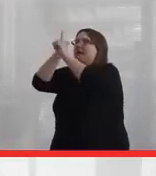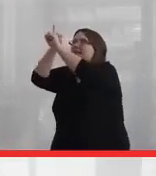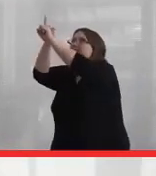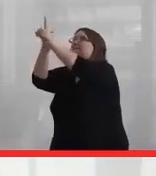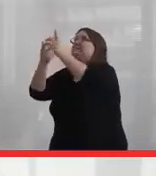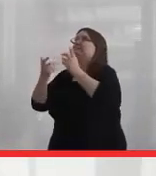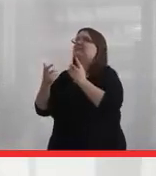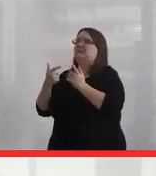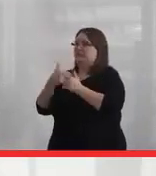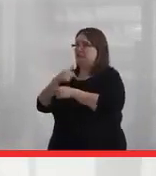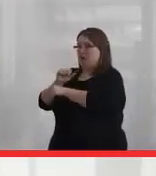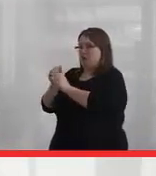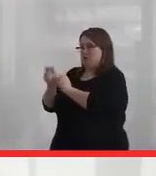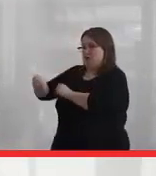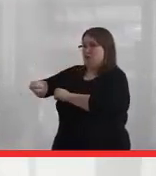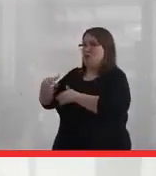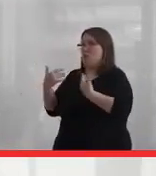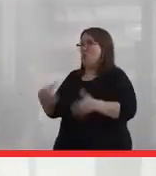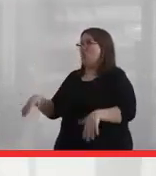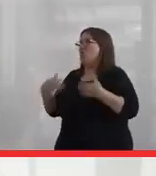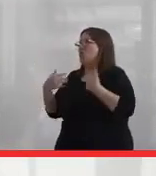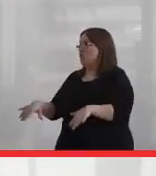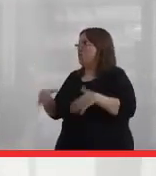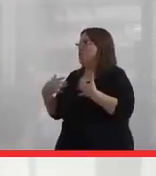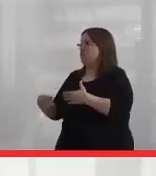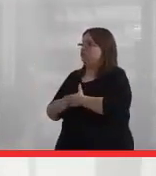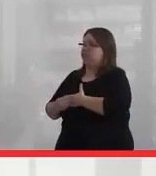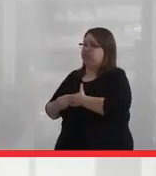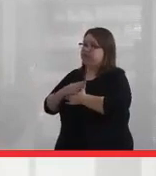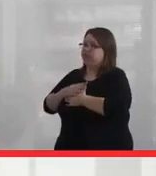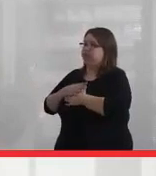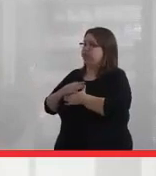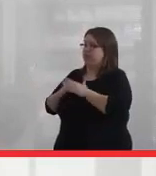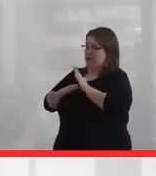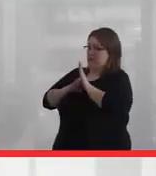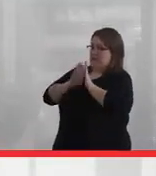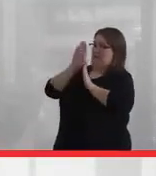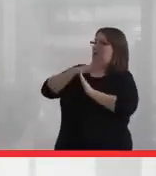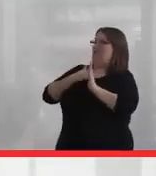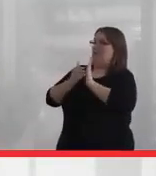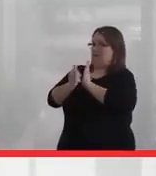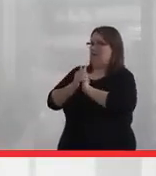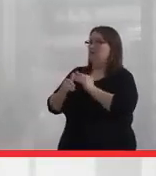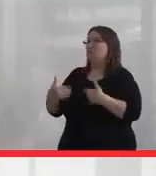So my work with them was really instrumental in my development, I think.